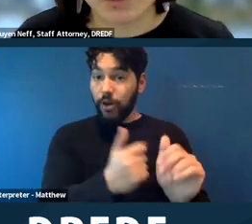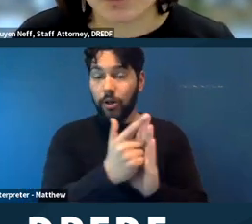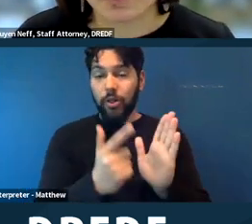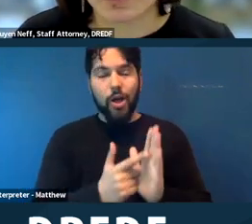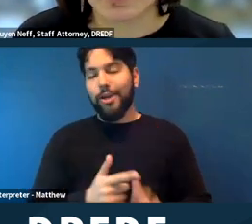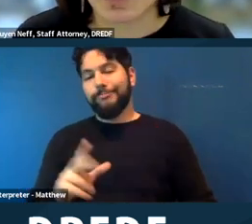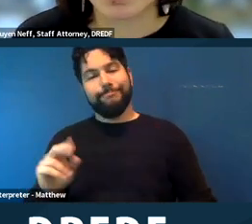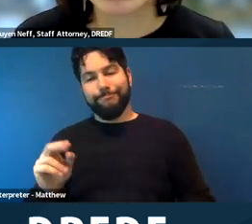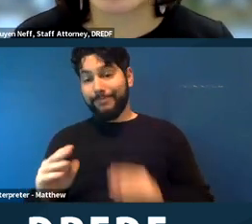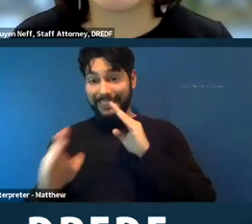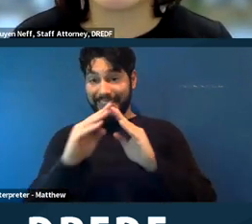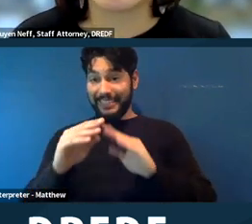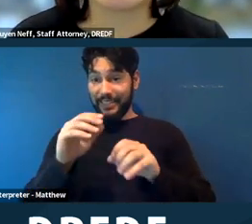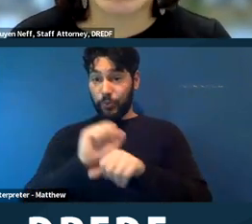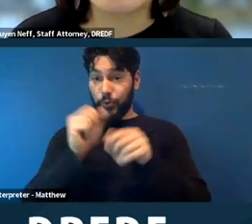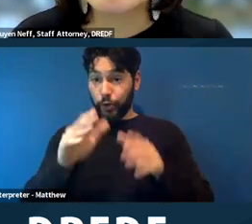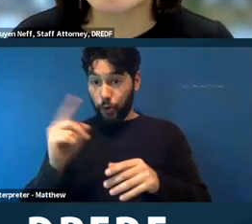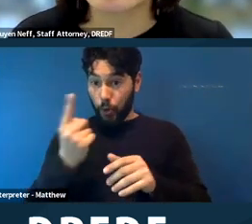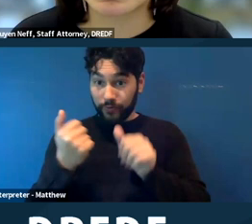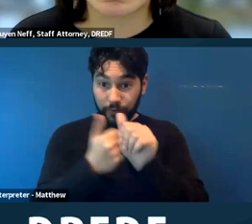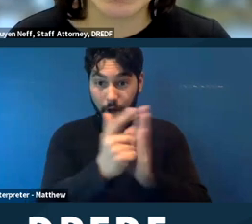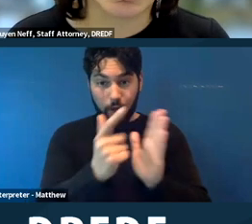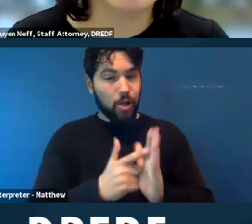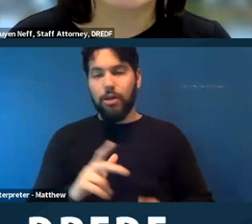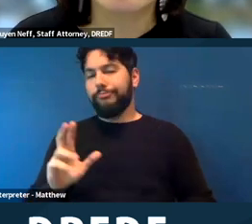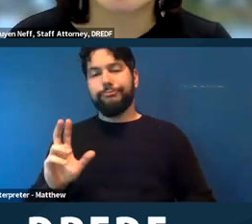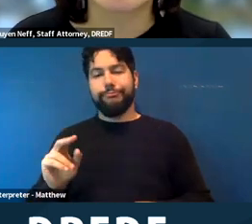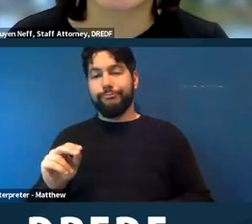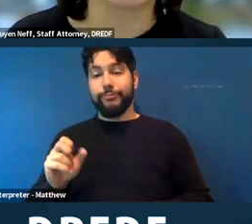going to follow the law. So I would say, you know, a police officer that's saying well,